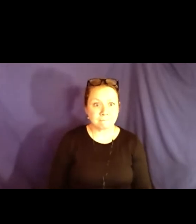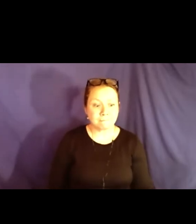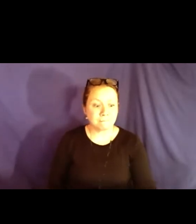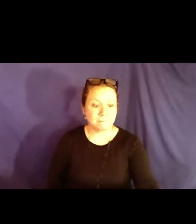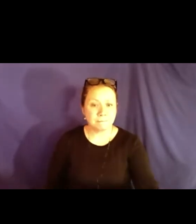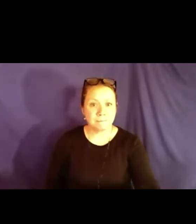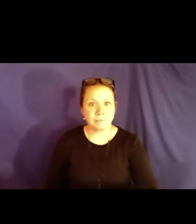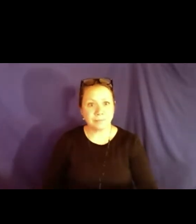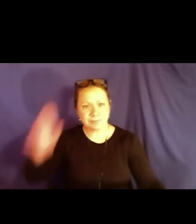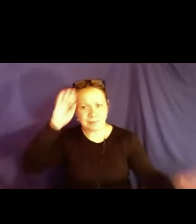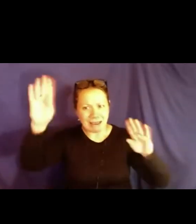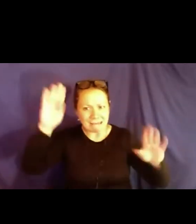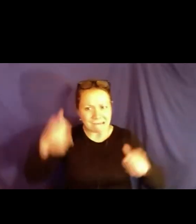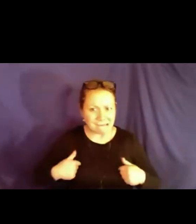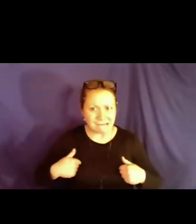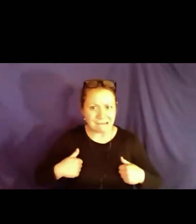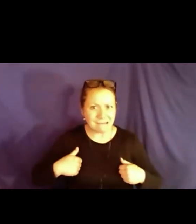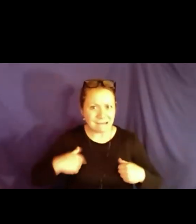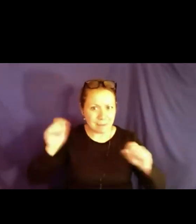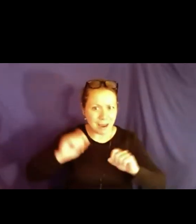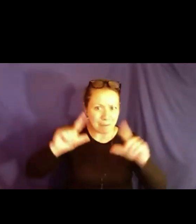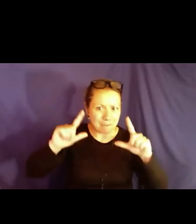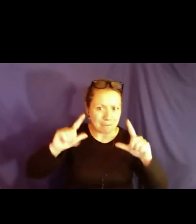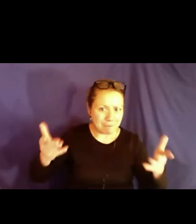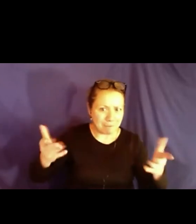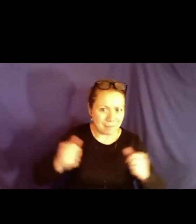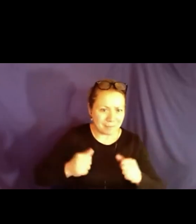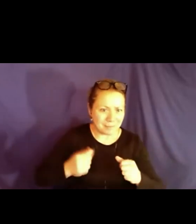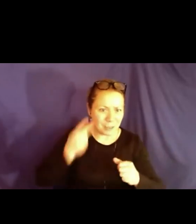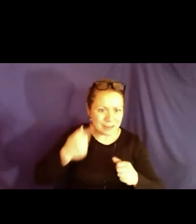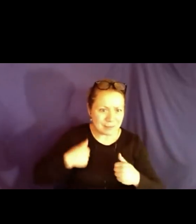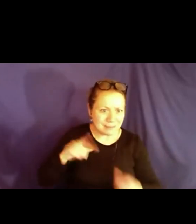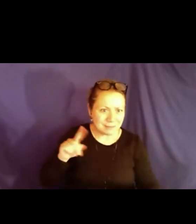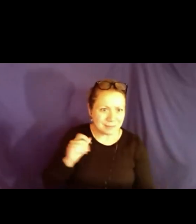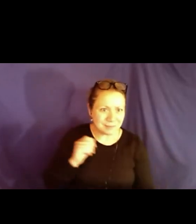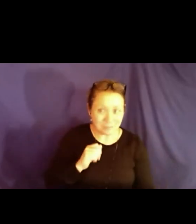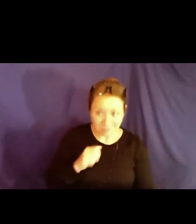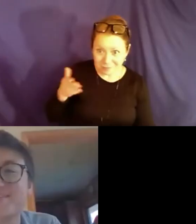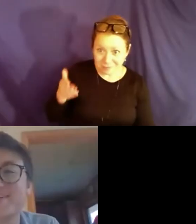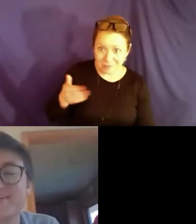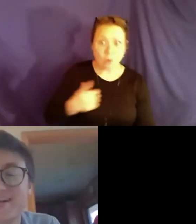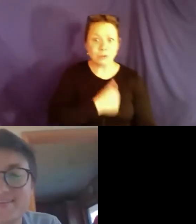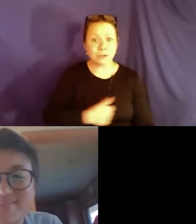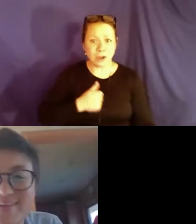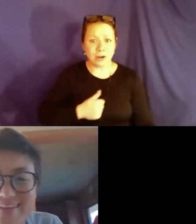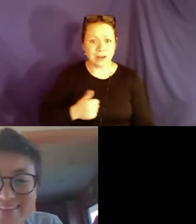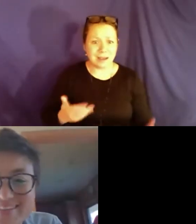Aylssa?